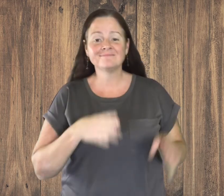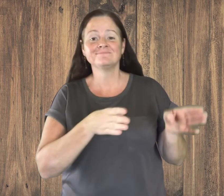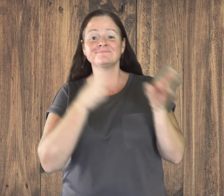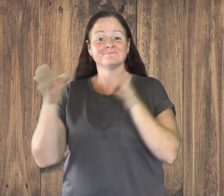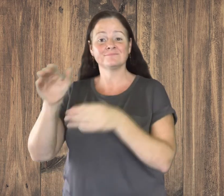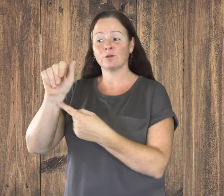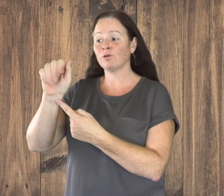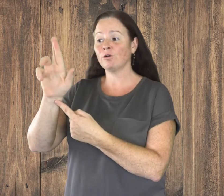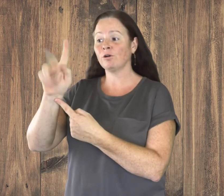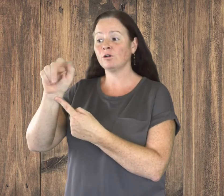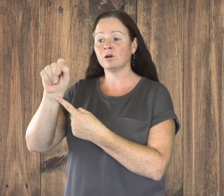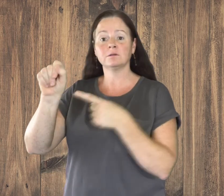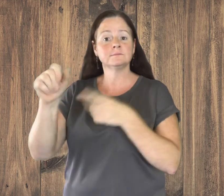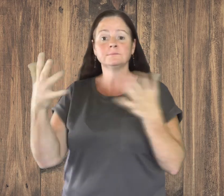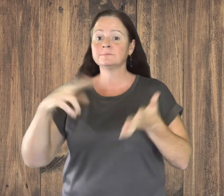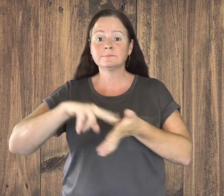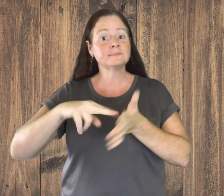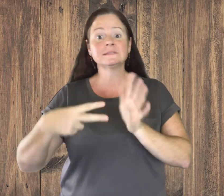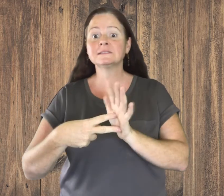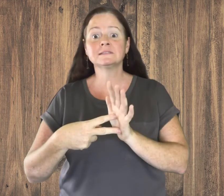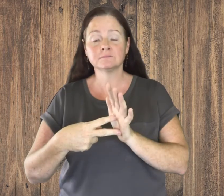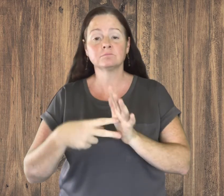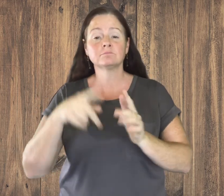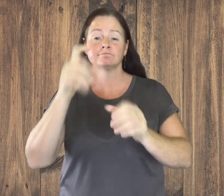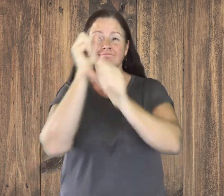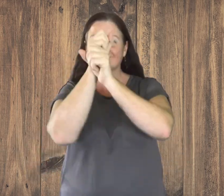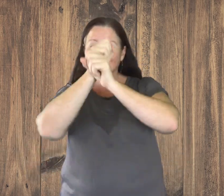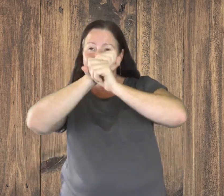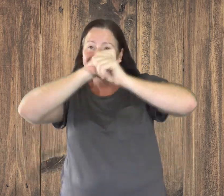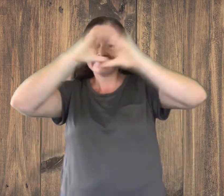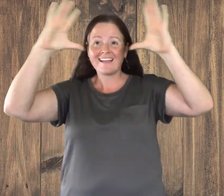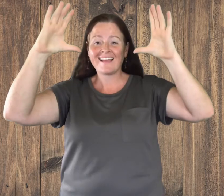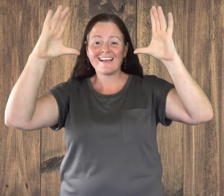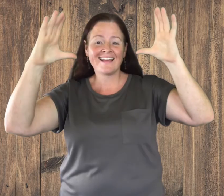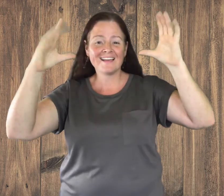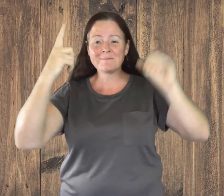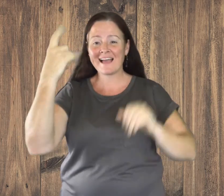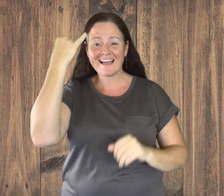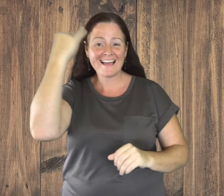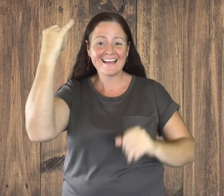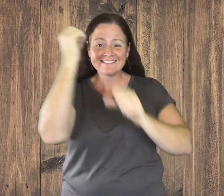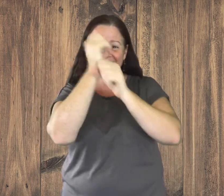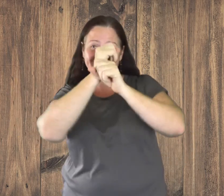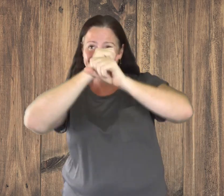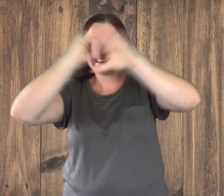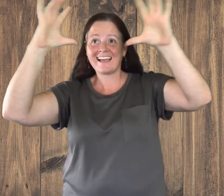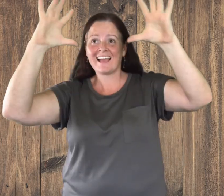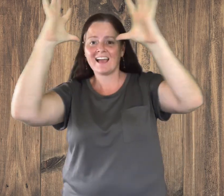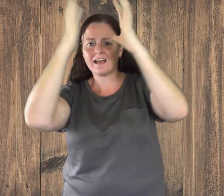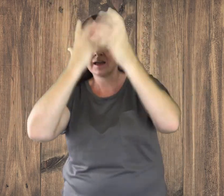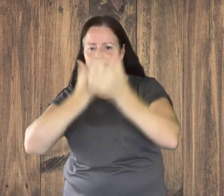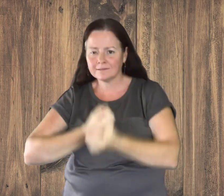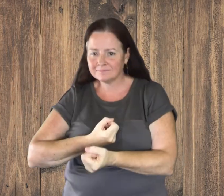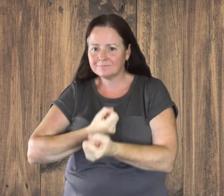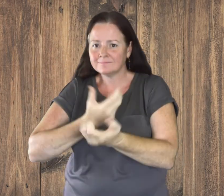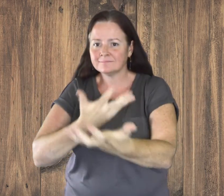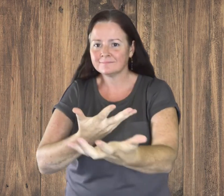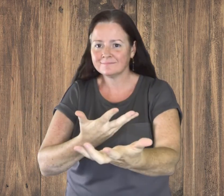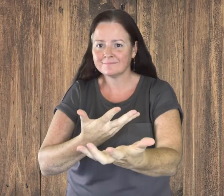"Art" is a way of communicating an idea.